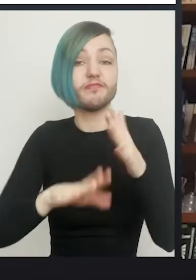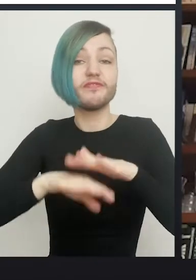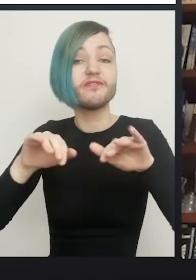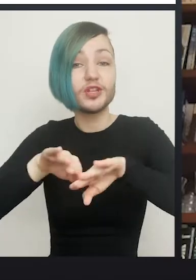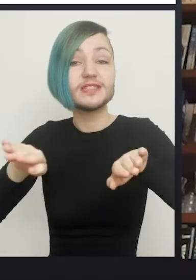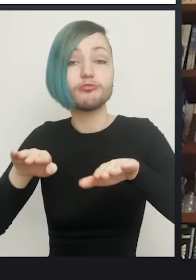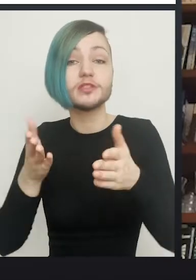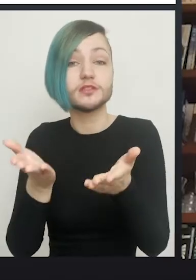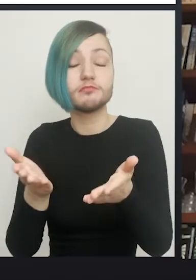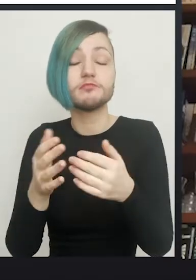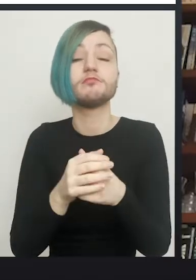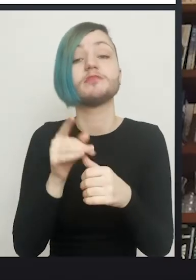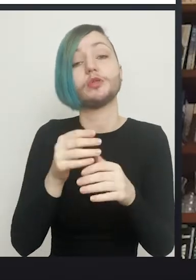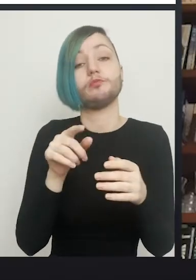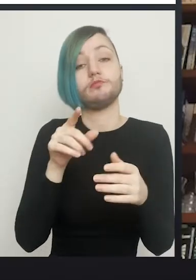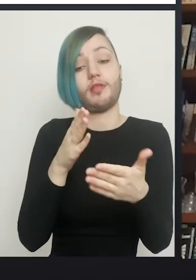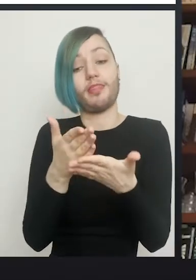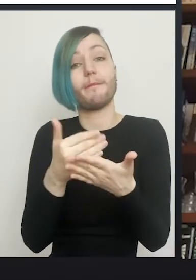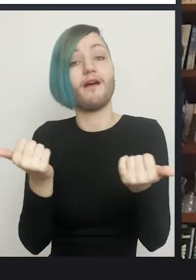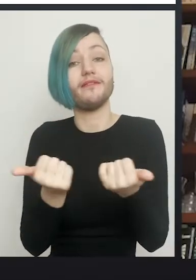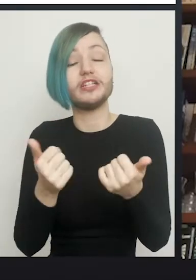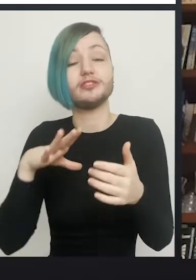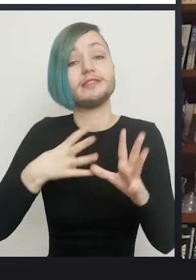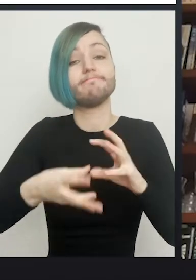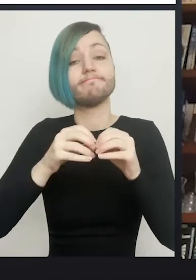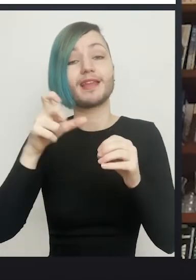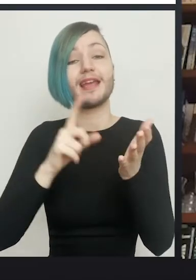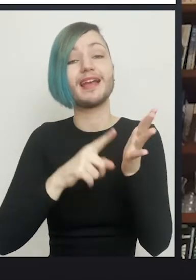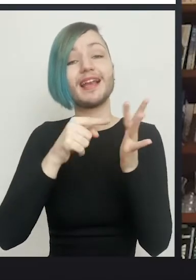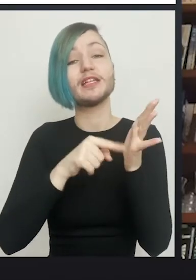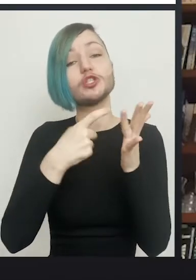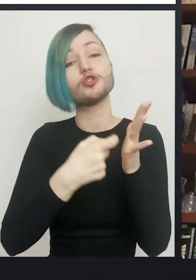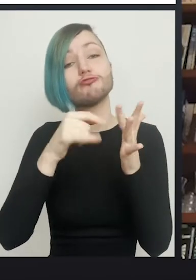Having done that, the next stage is to make a clitoris. Fortunately, the nerve supply to the tip